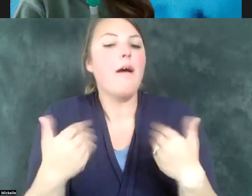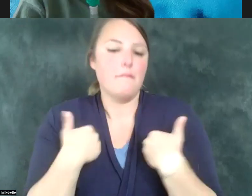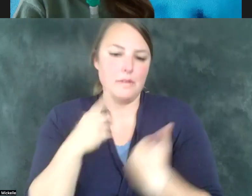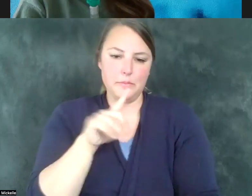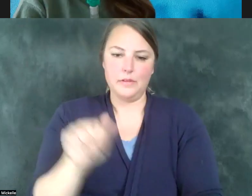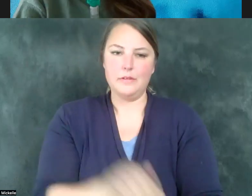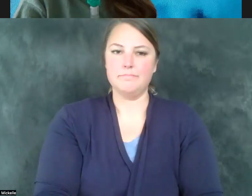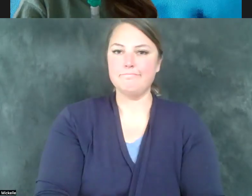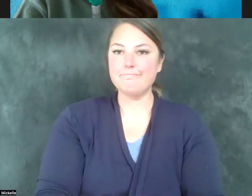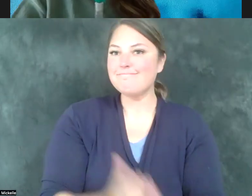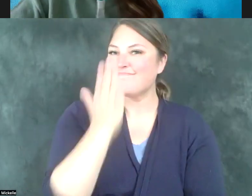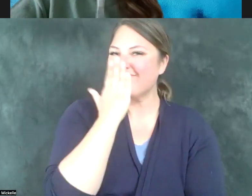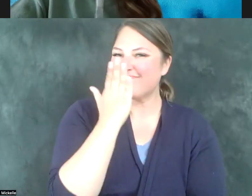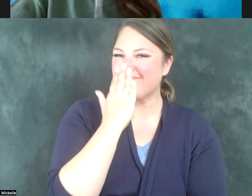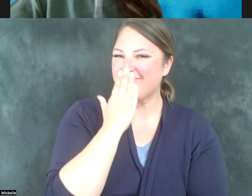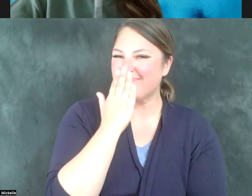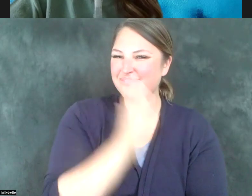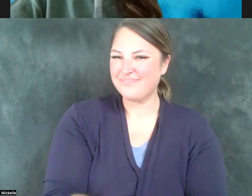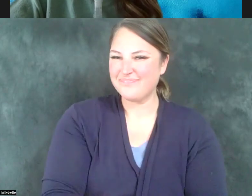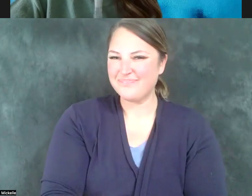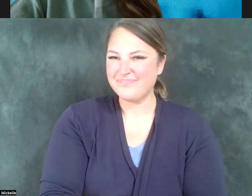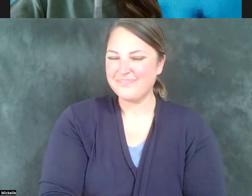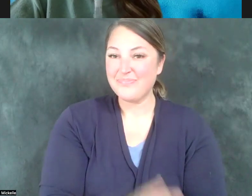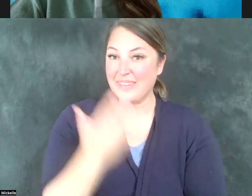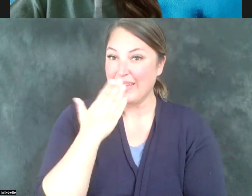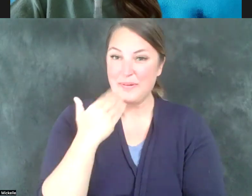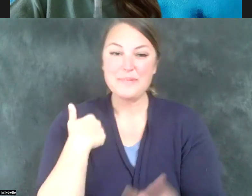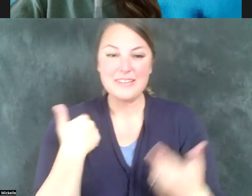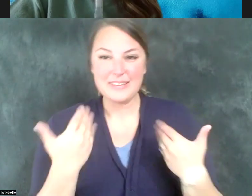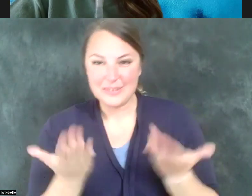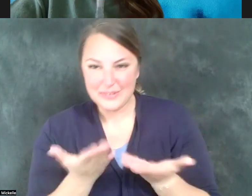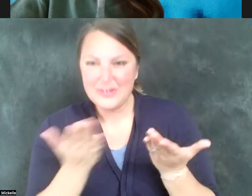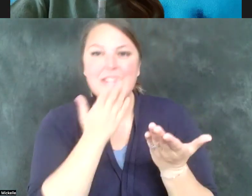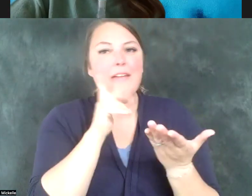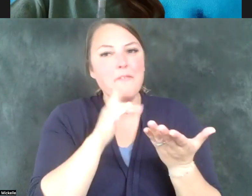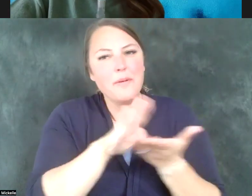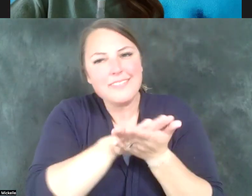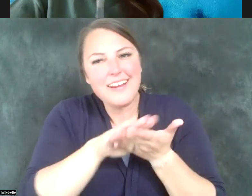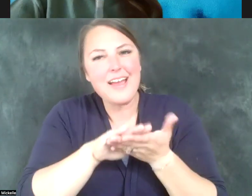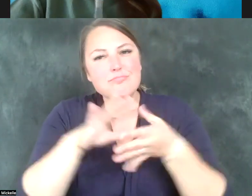Well, thank you first of all for having me. Thank you, Kelie, for that kind introduction. I know you just read